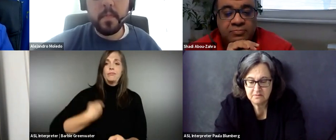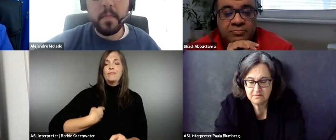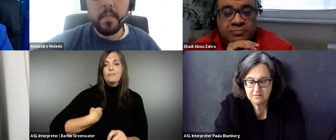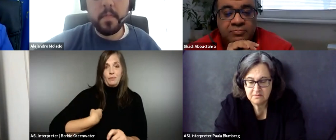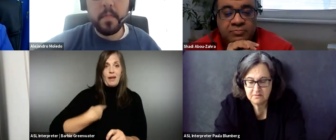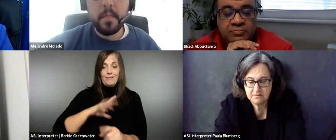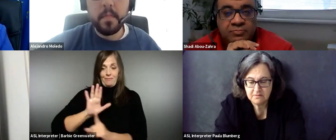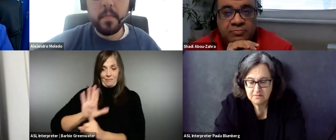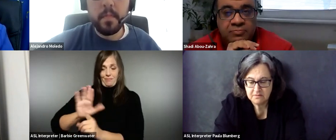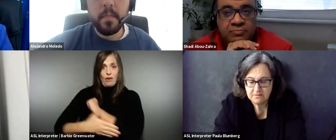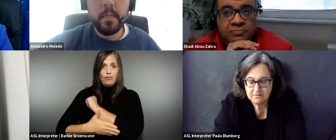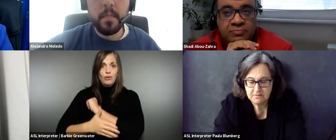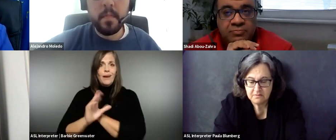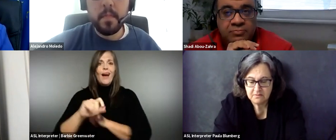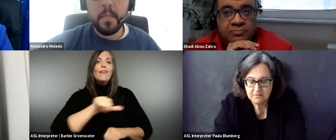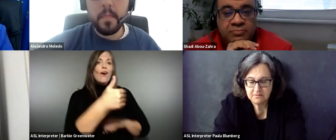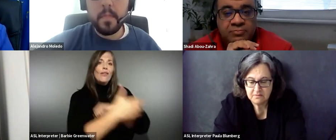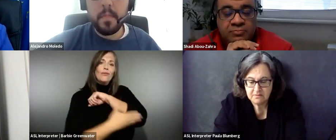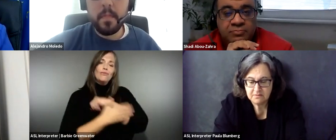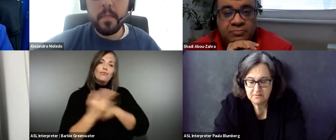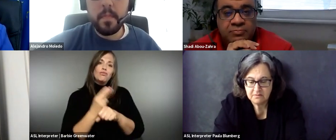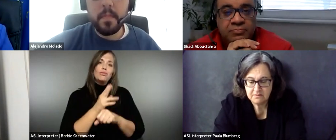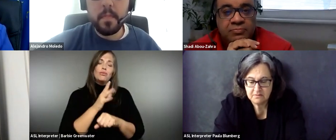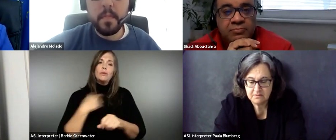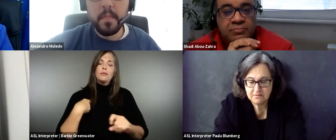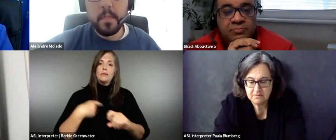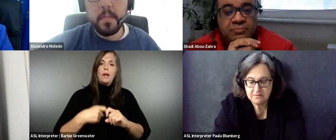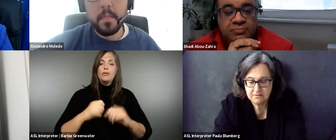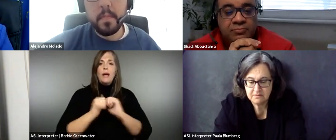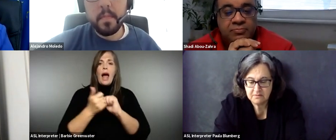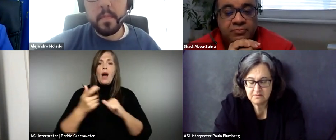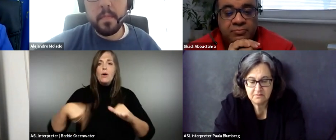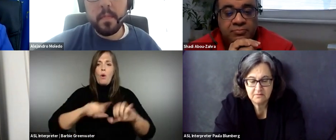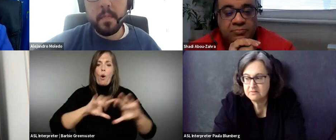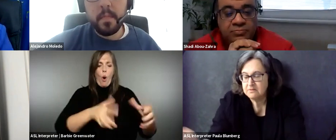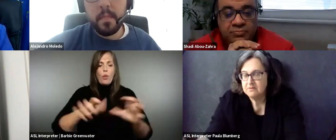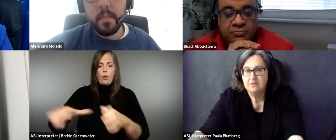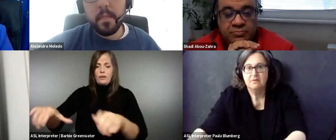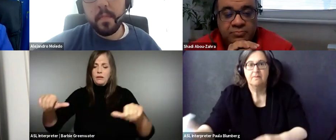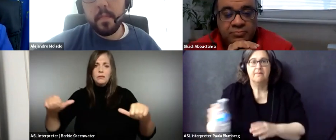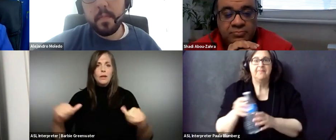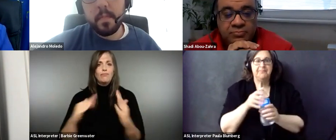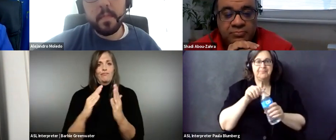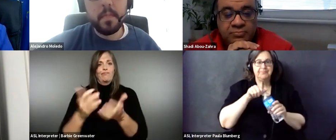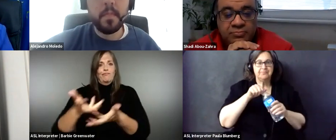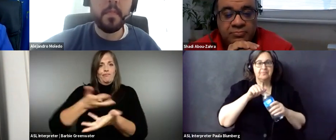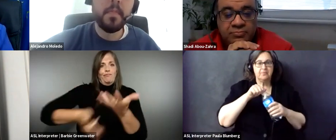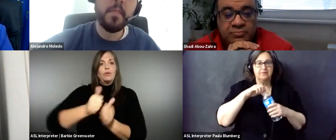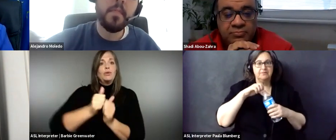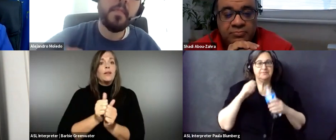of this access in Spain and other Spanish speaking countries would be have to address